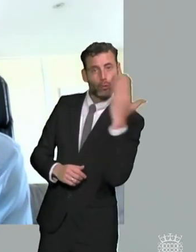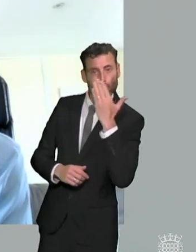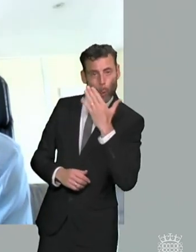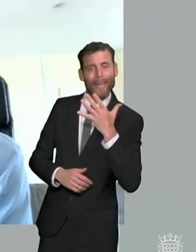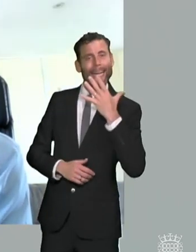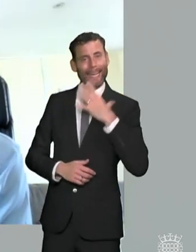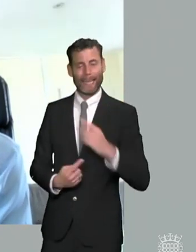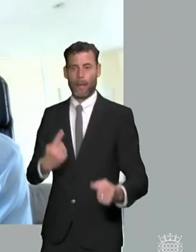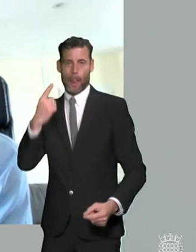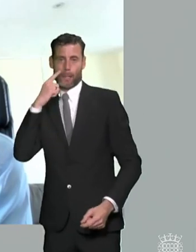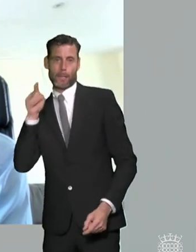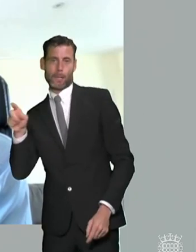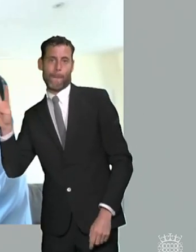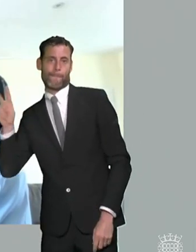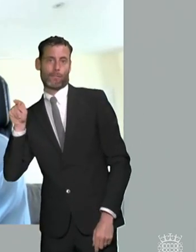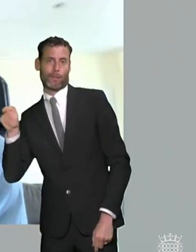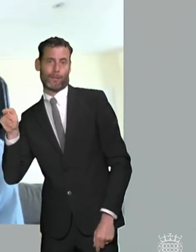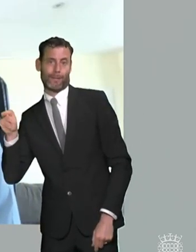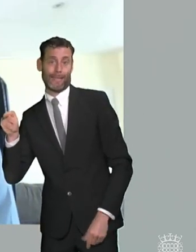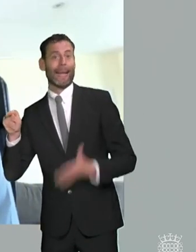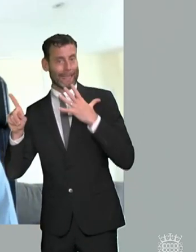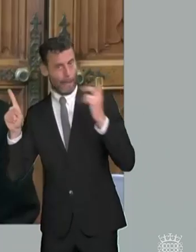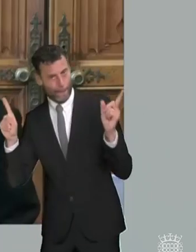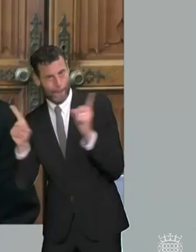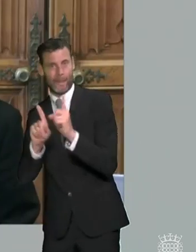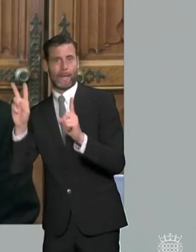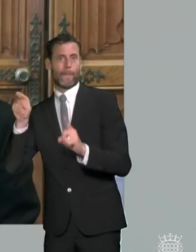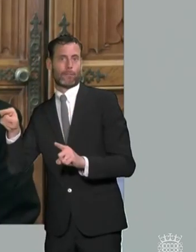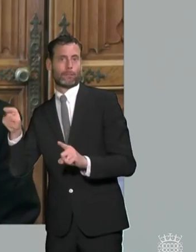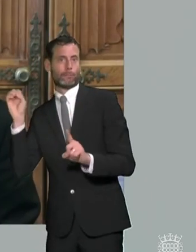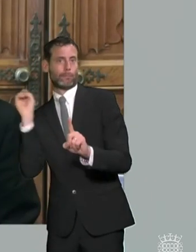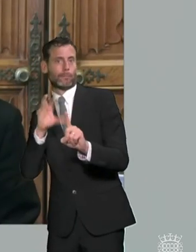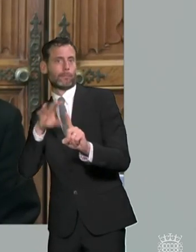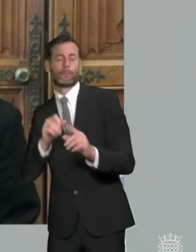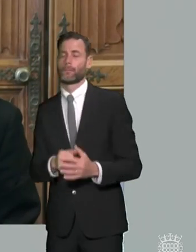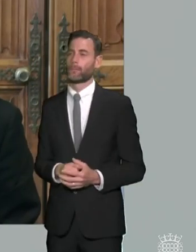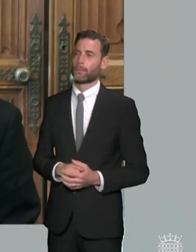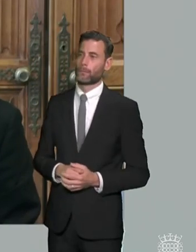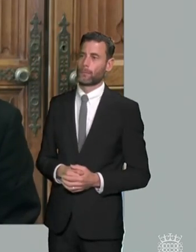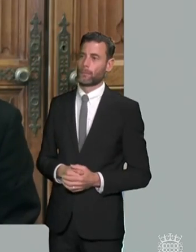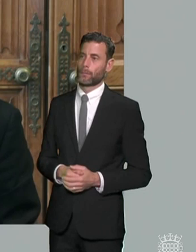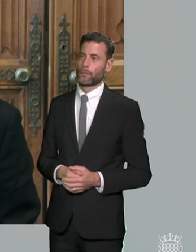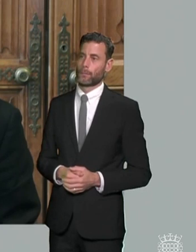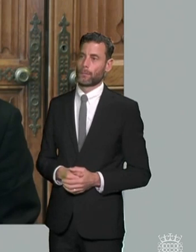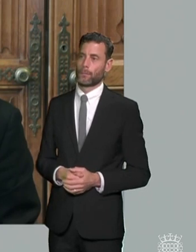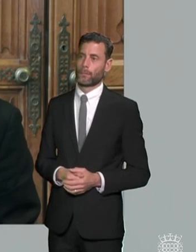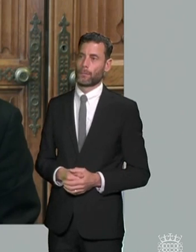when offset are inspecting schools okay thank you and just all of you marks out of 10 for the um the